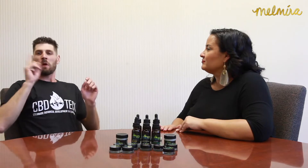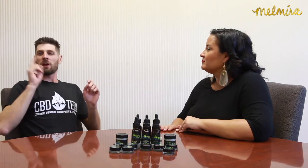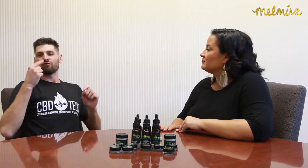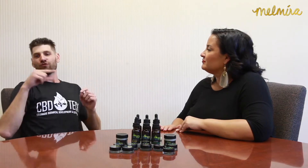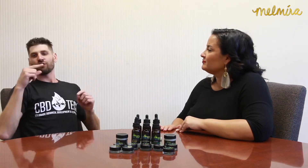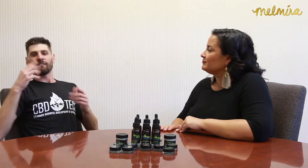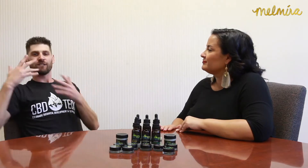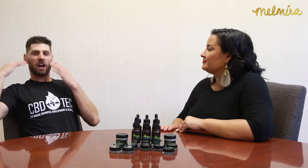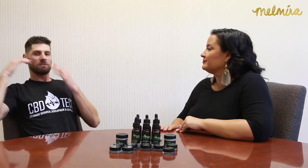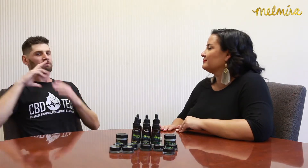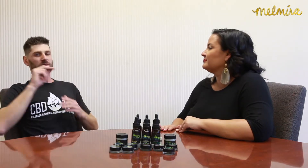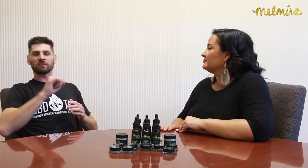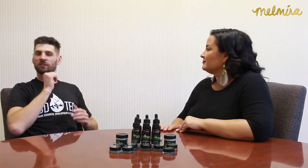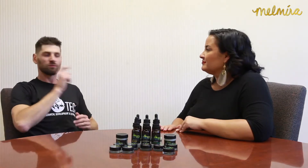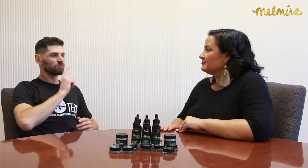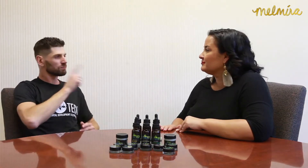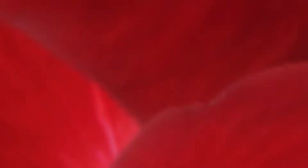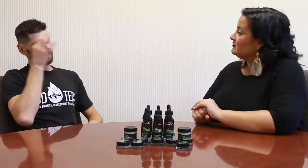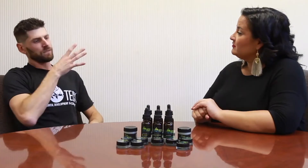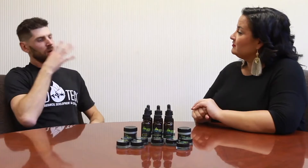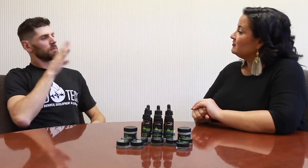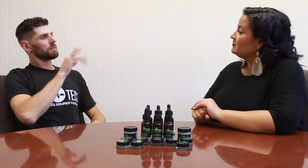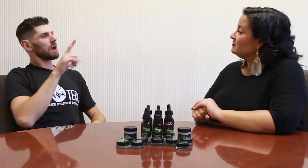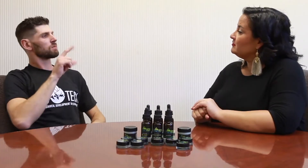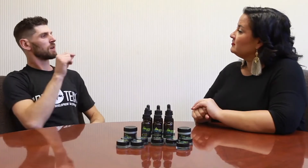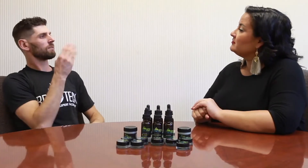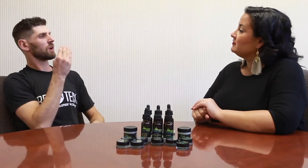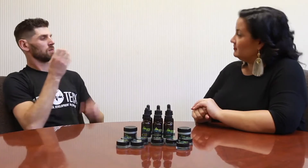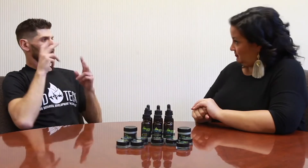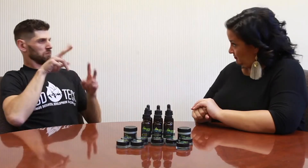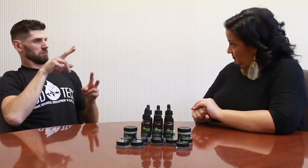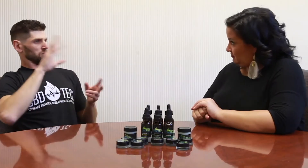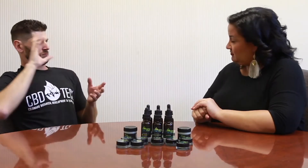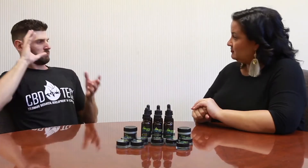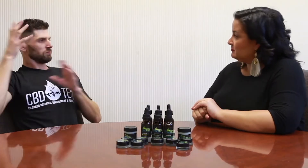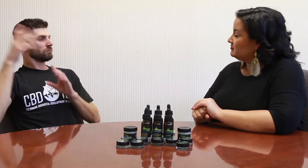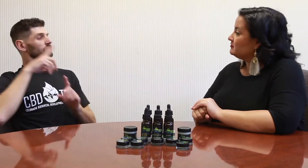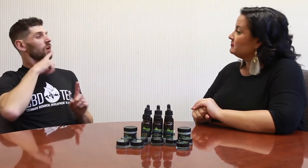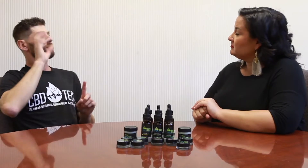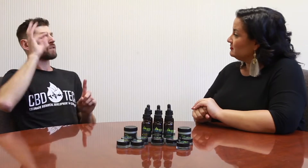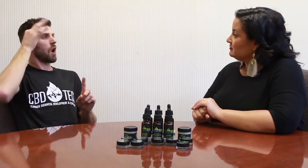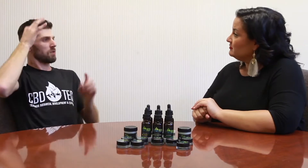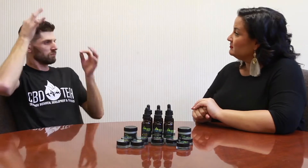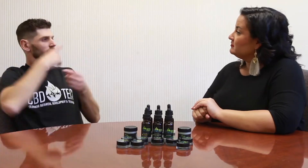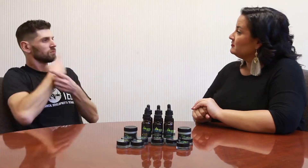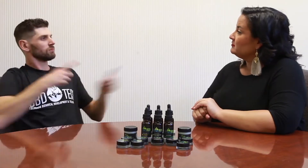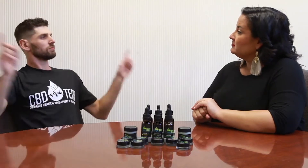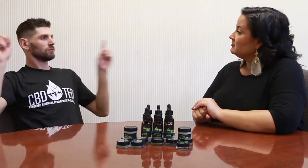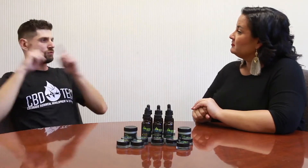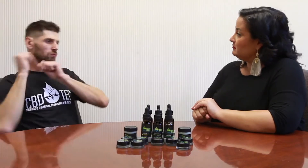a green zone where it's green friendly, but that's not true. A farm bill in 2014 got people confused.